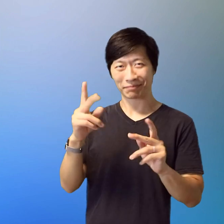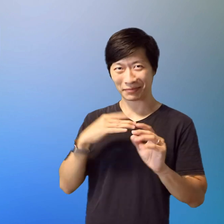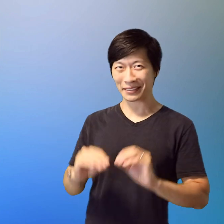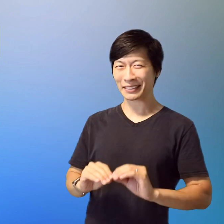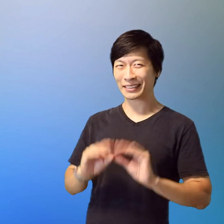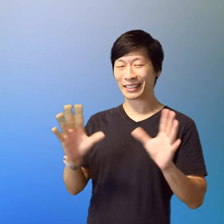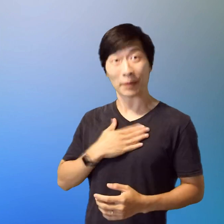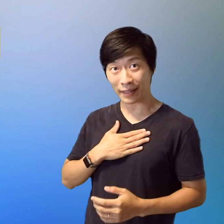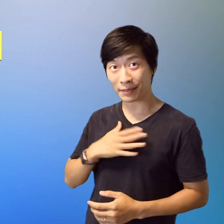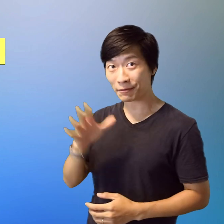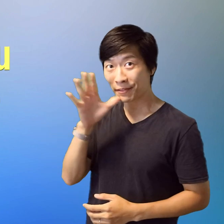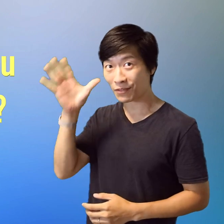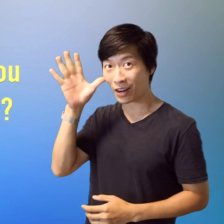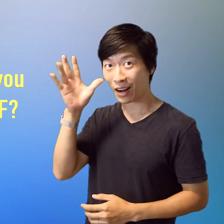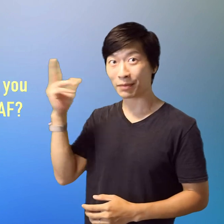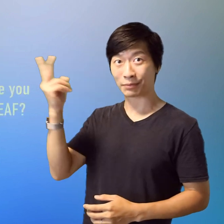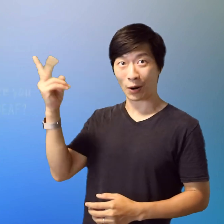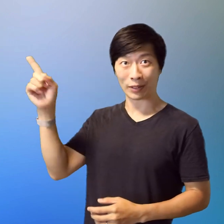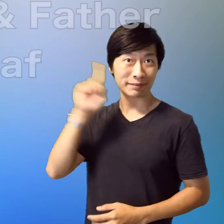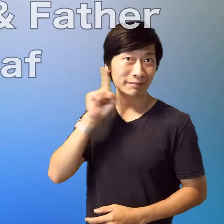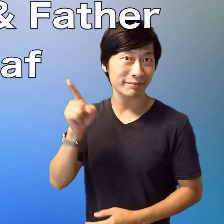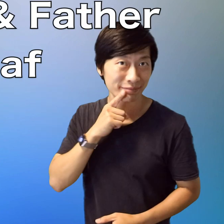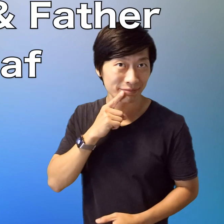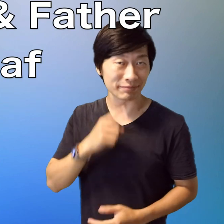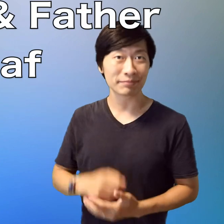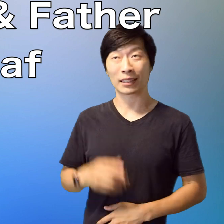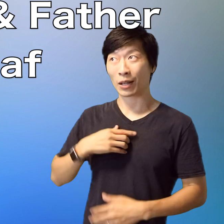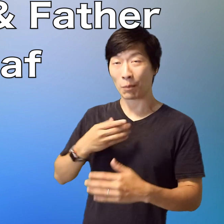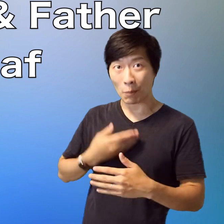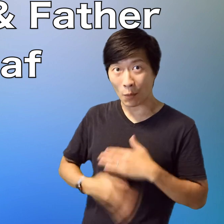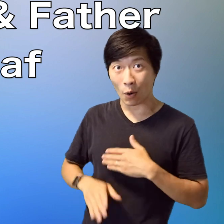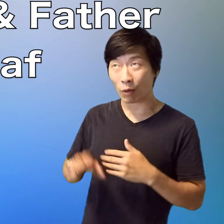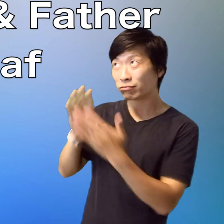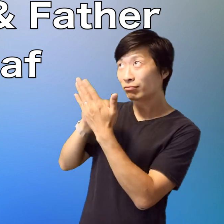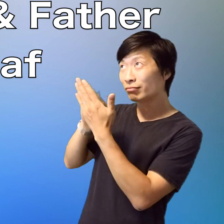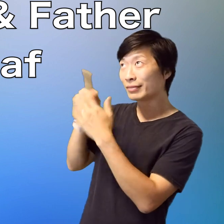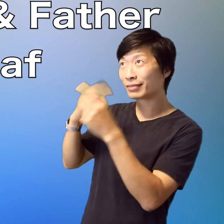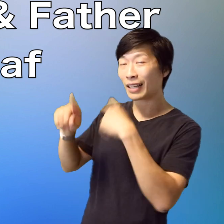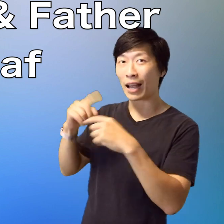so let me just set the record straight both my parents are deaf I was born